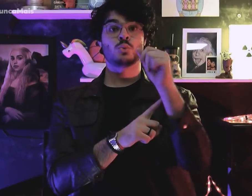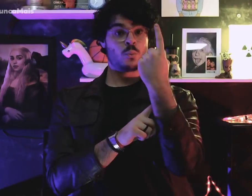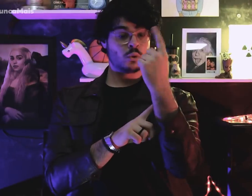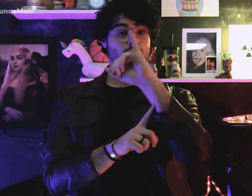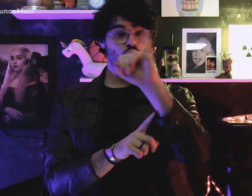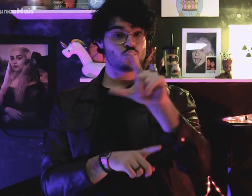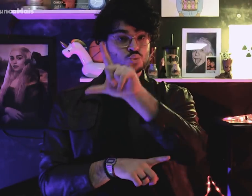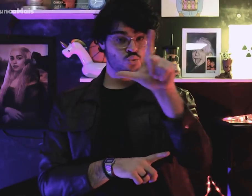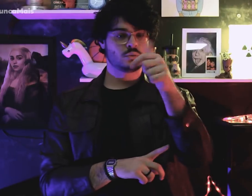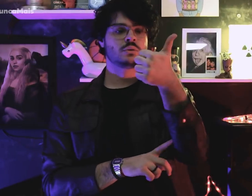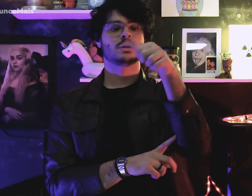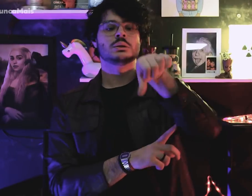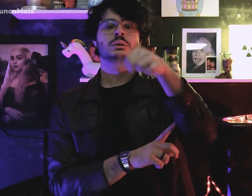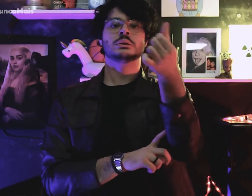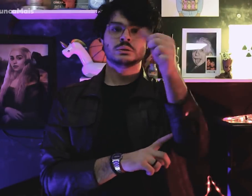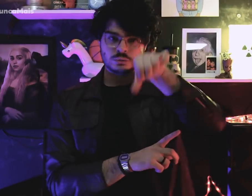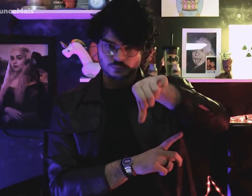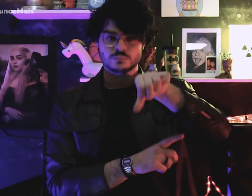On July 1, 1969 in Sao Paulo,